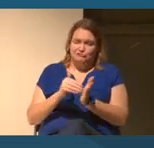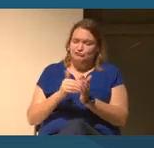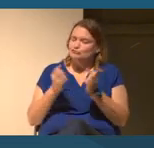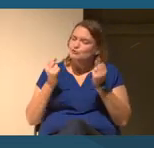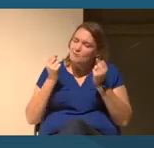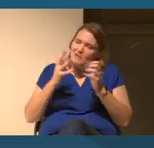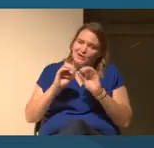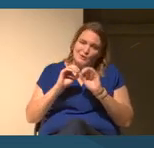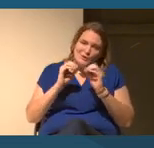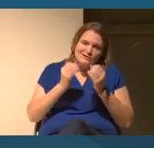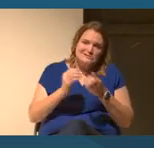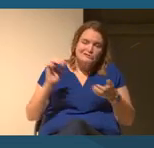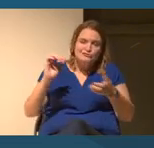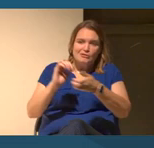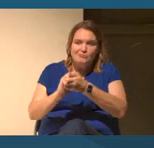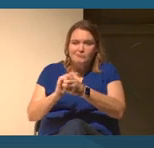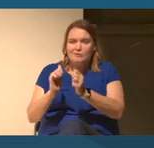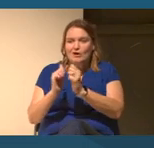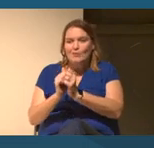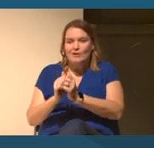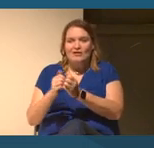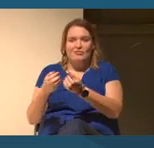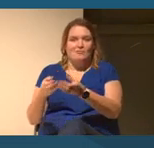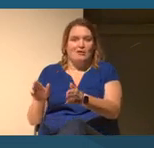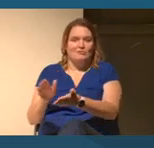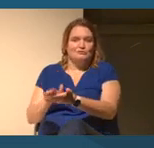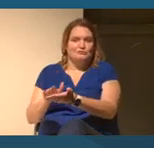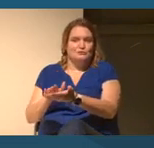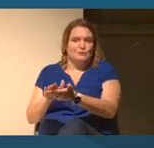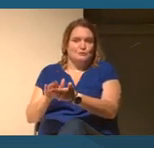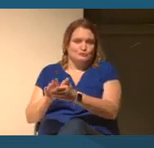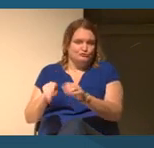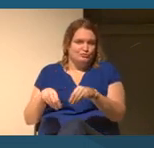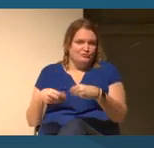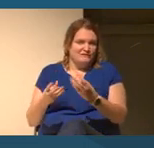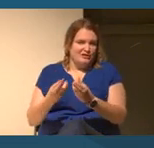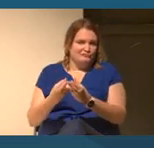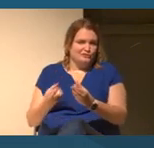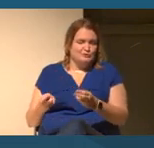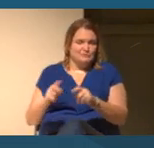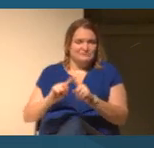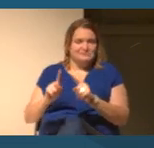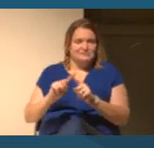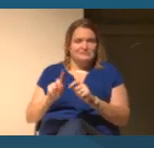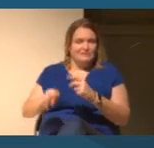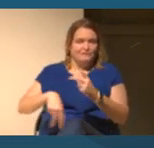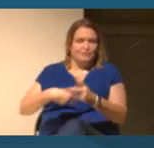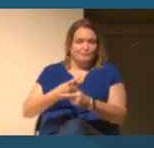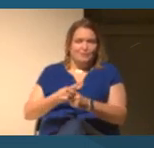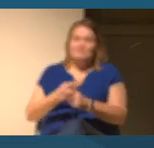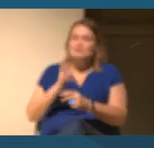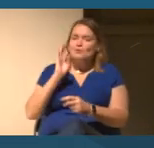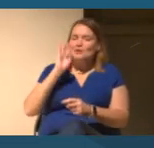to bring resources in many different forms. And so I think there's a couple of examples that we can point to.